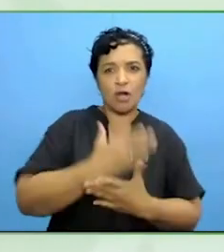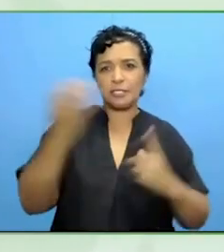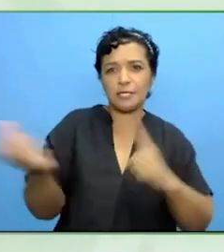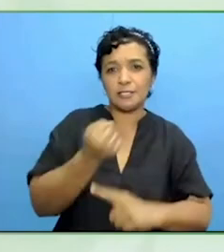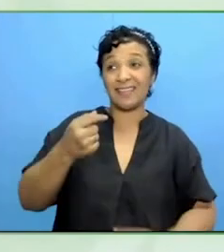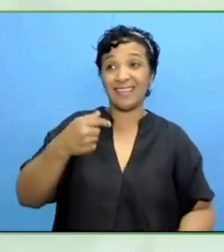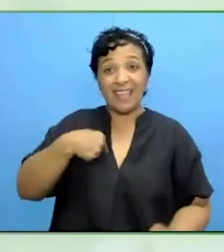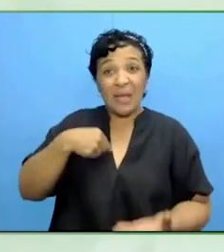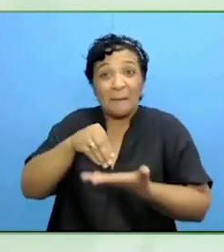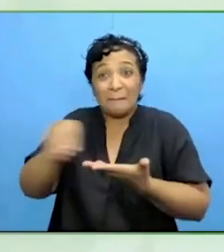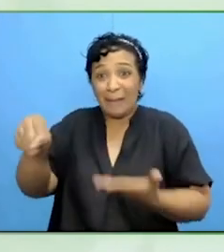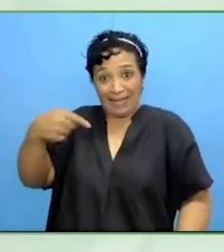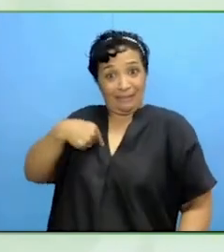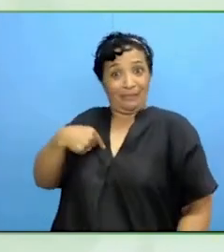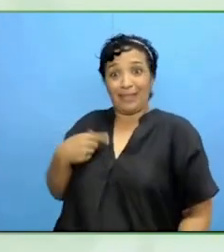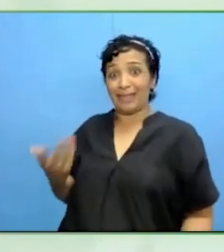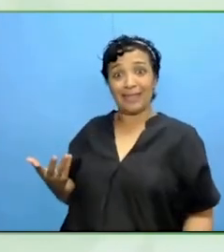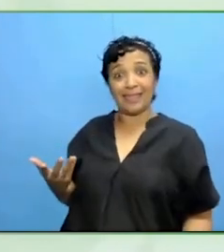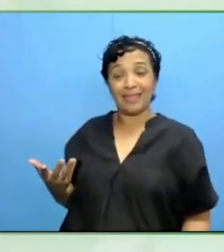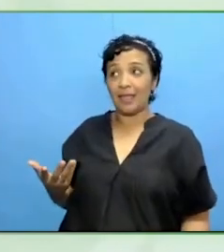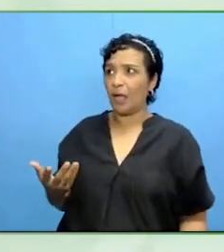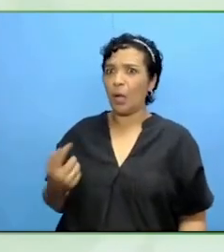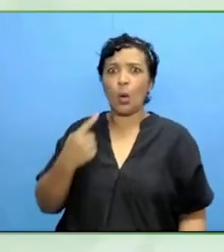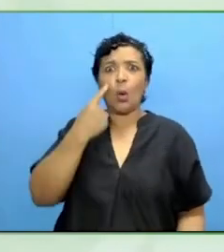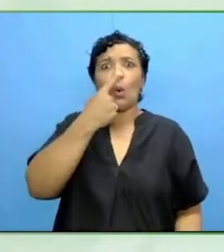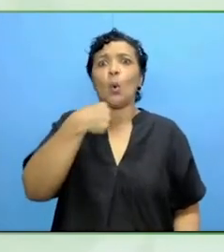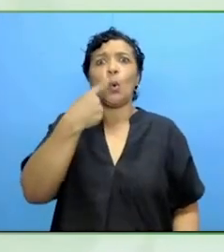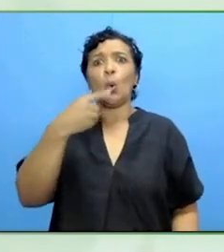I cannot. Who is paid to work on human rights?